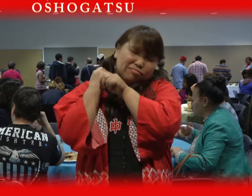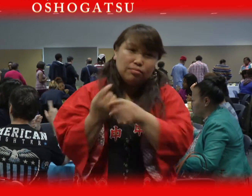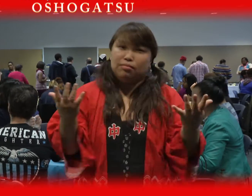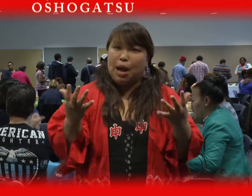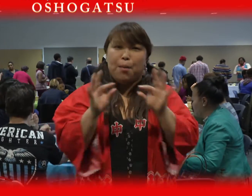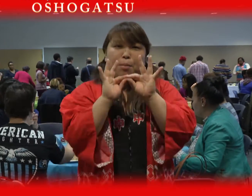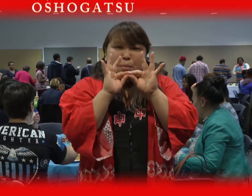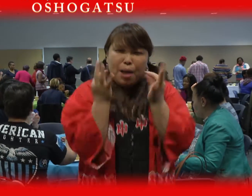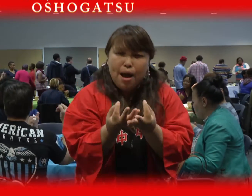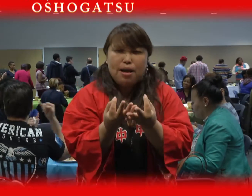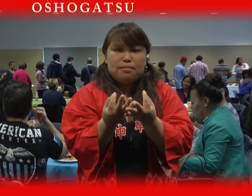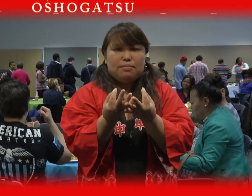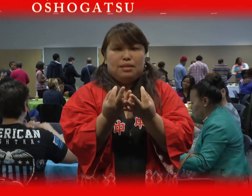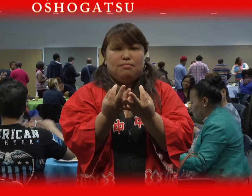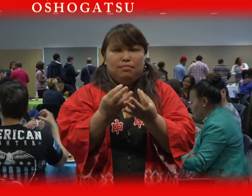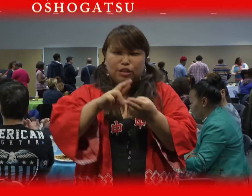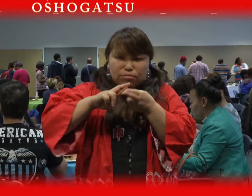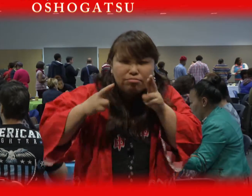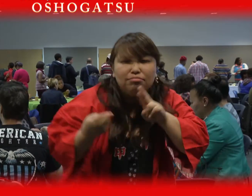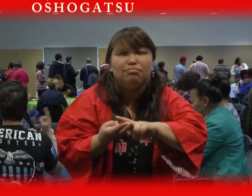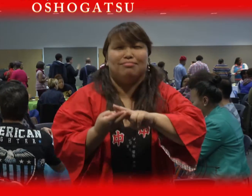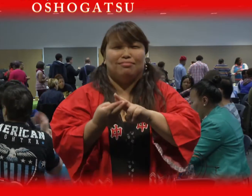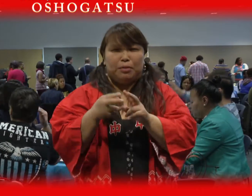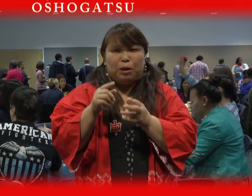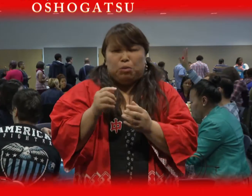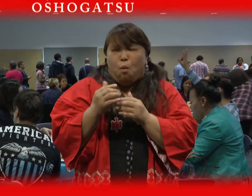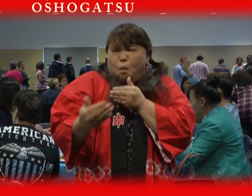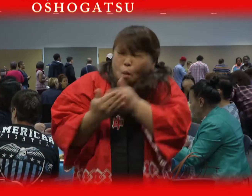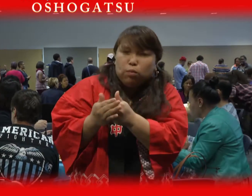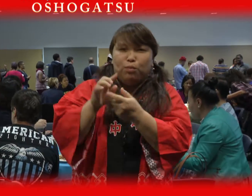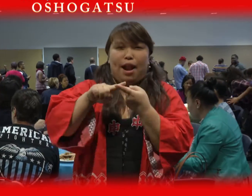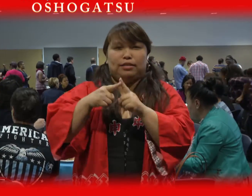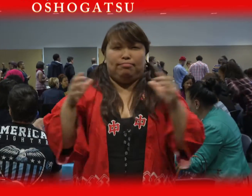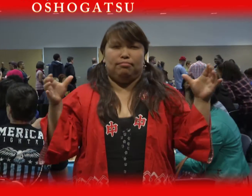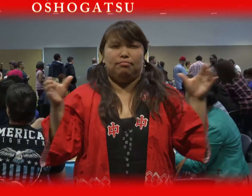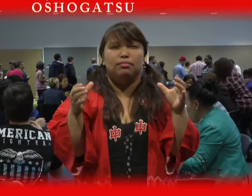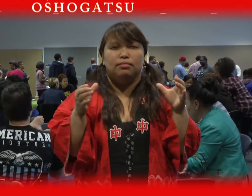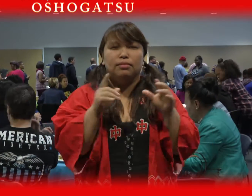Traditionally, we spend time with family, relatives and close friends.